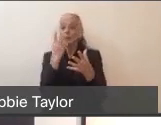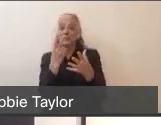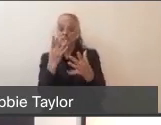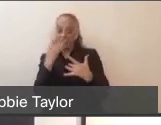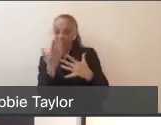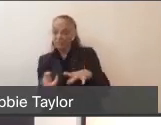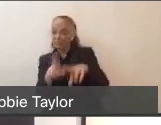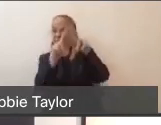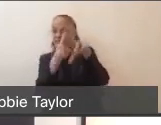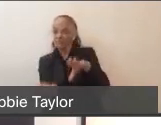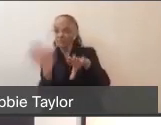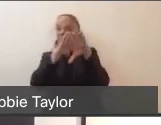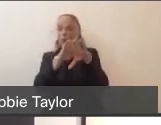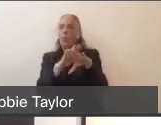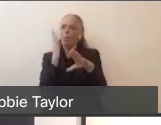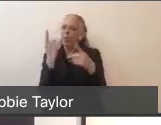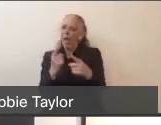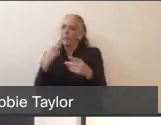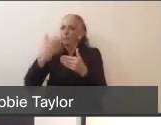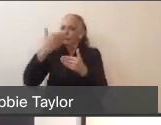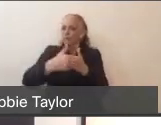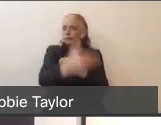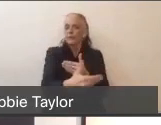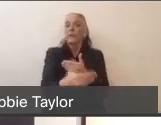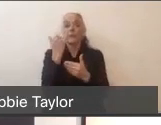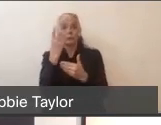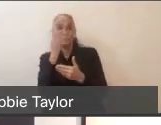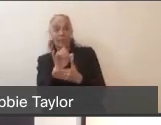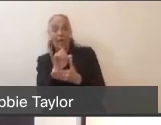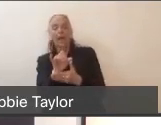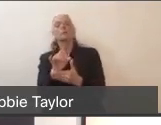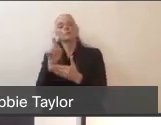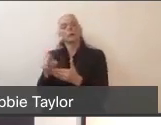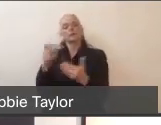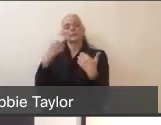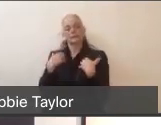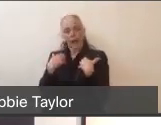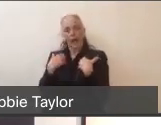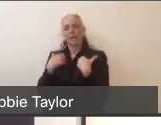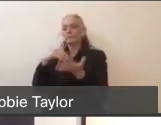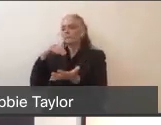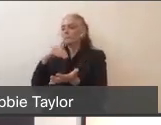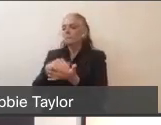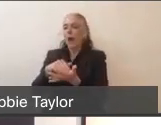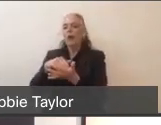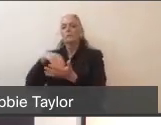there will be surges along the way, so that we have the personnel that are healthy and protected that will be able to care for you and your loved ones.